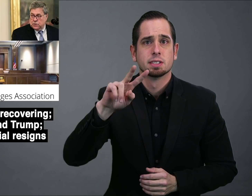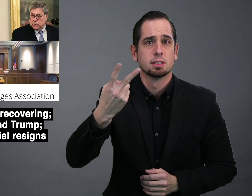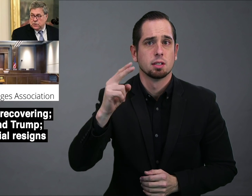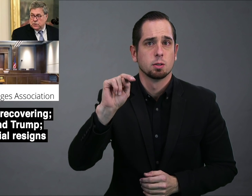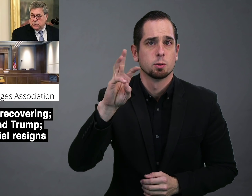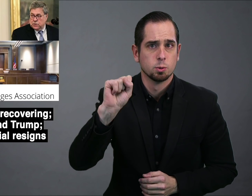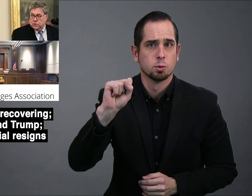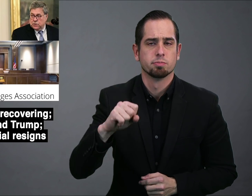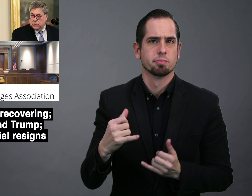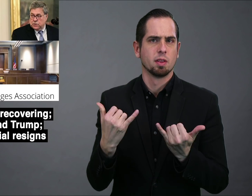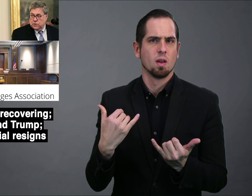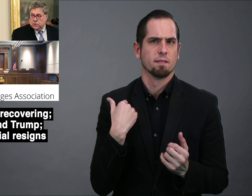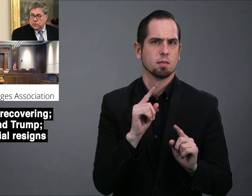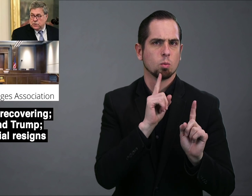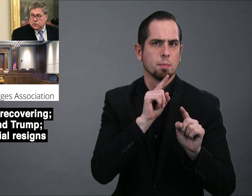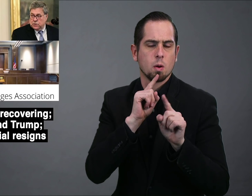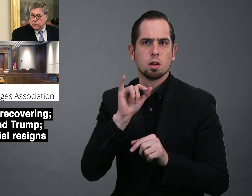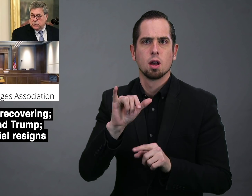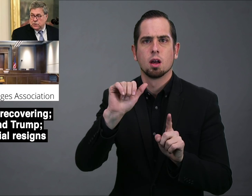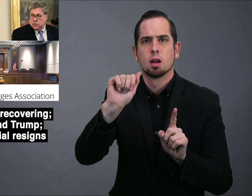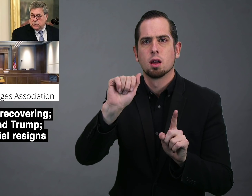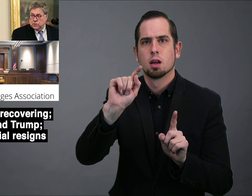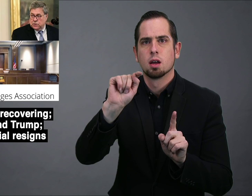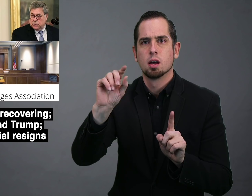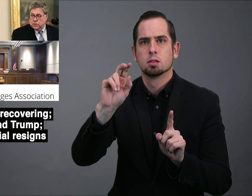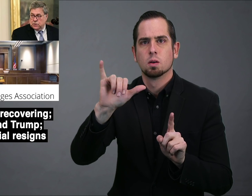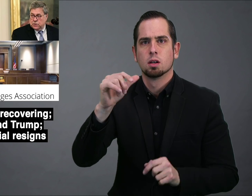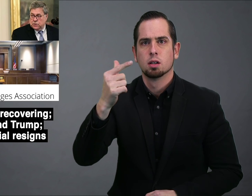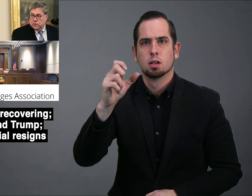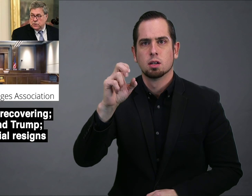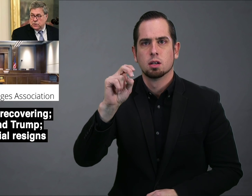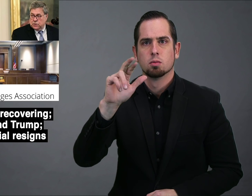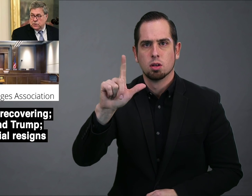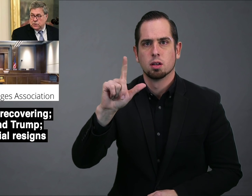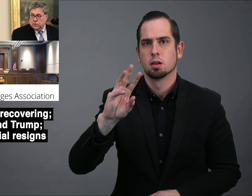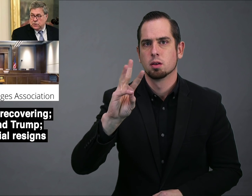The second news - there are reports that Attorney General